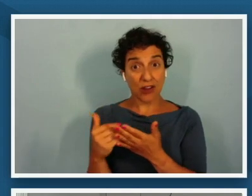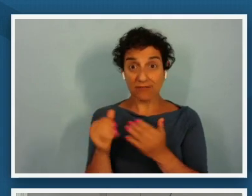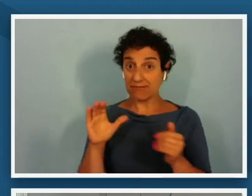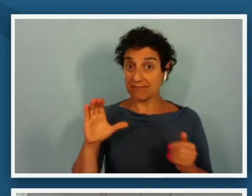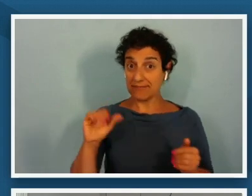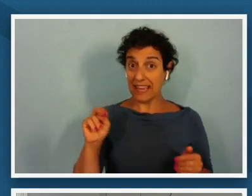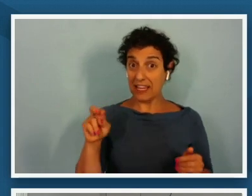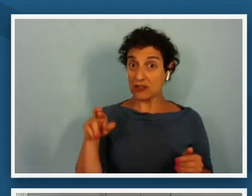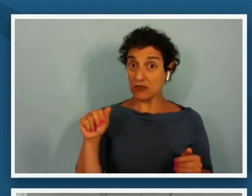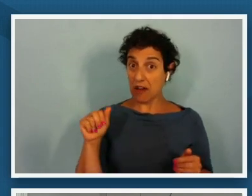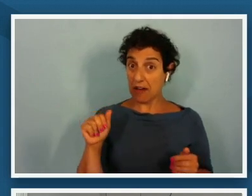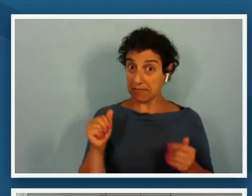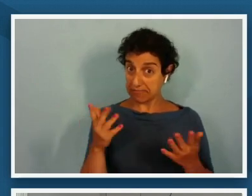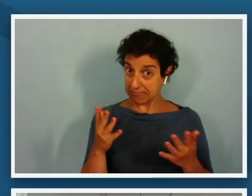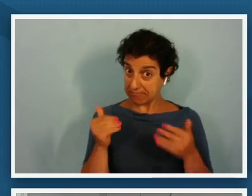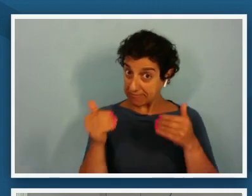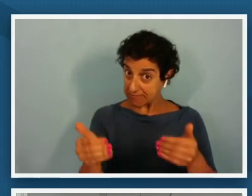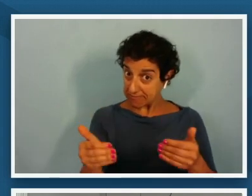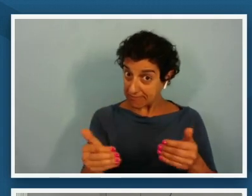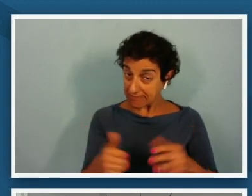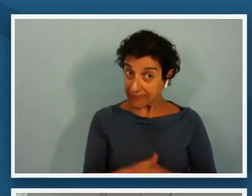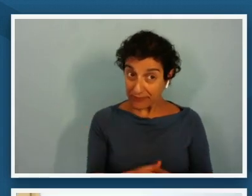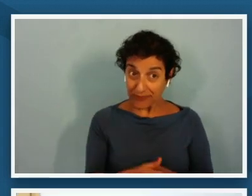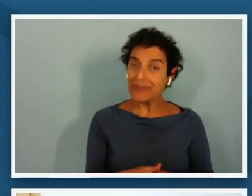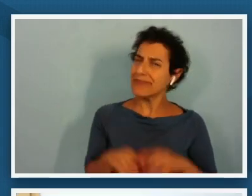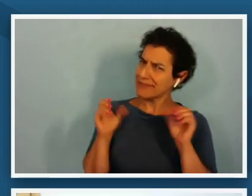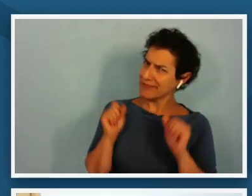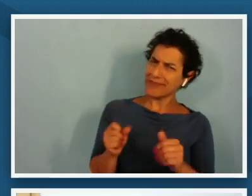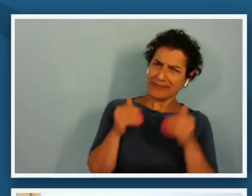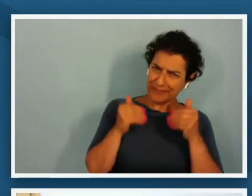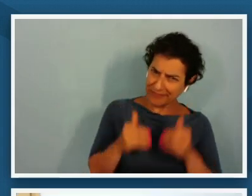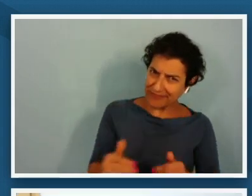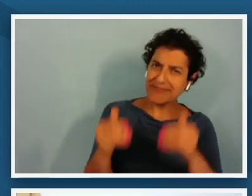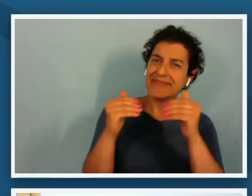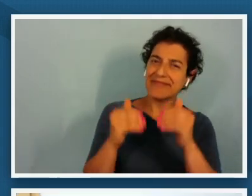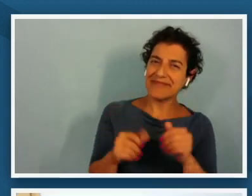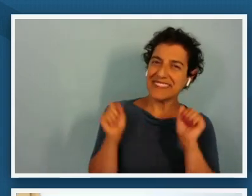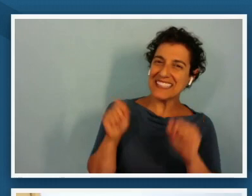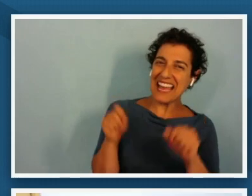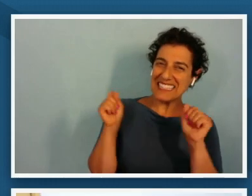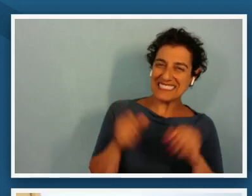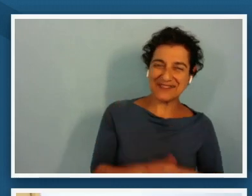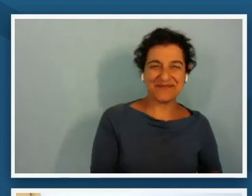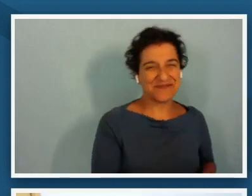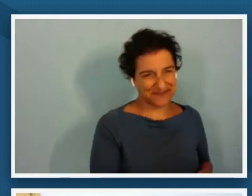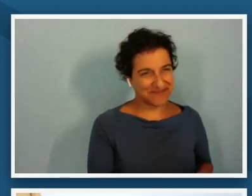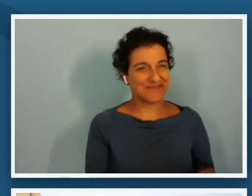shall we slide ahead let's slide on ahead let's slide ahead